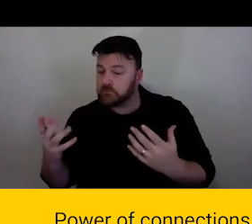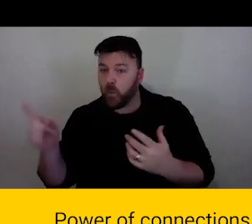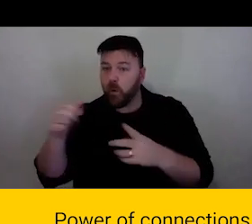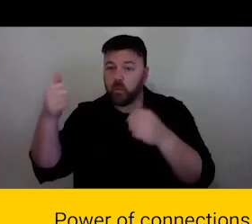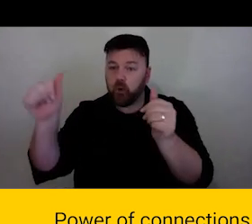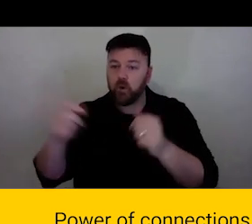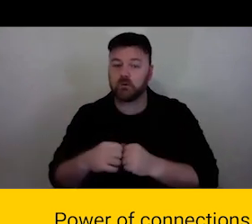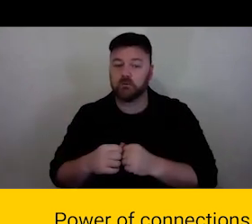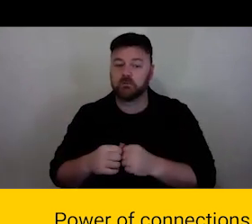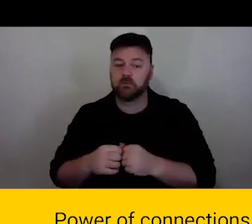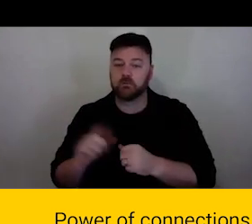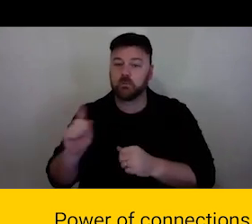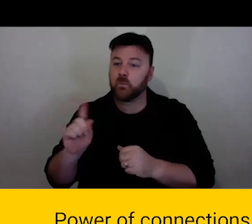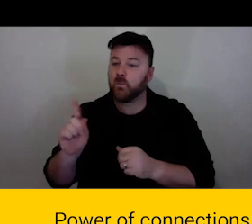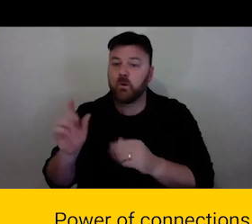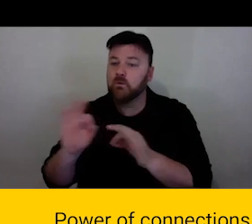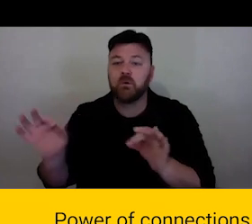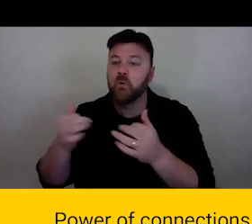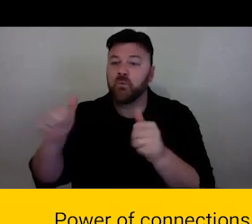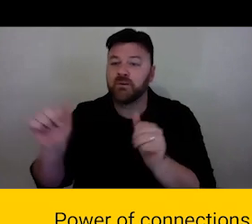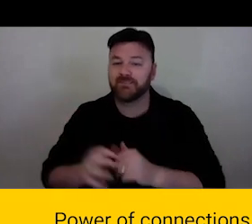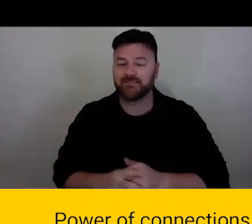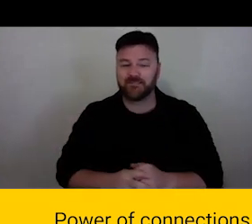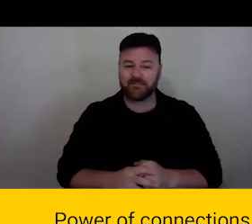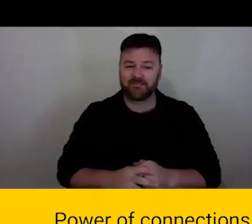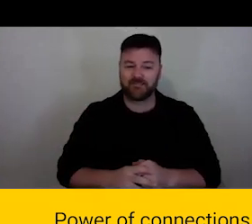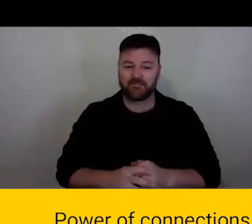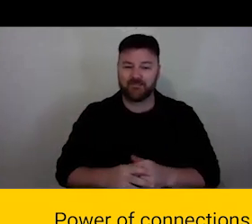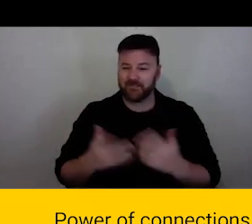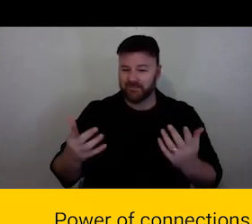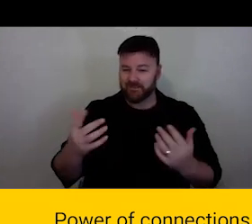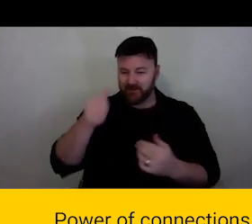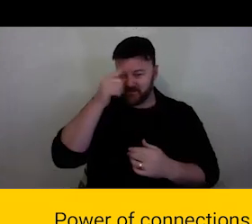because they are never perfect sort of scenarios relationship and it is